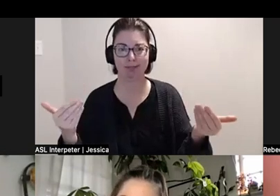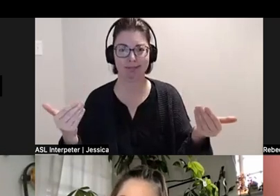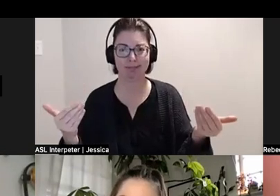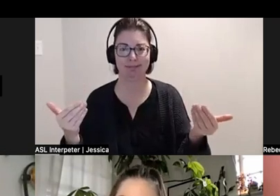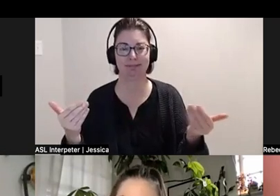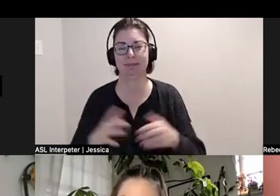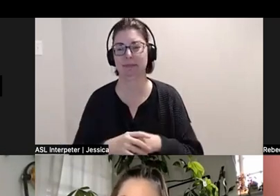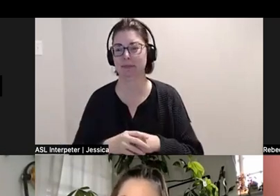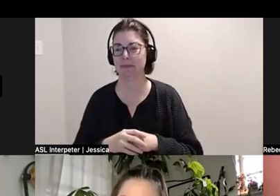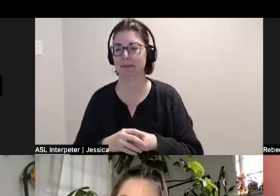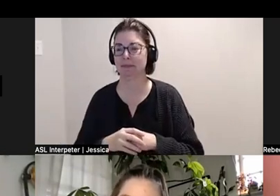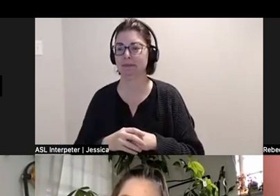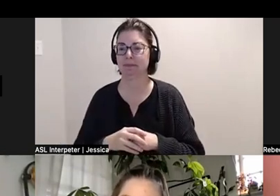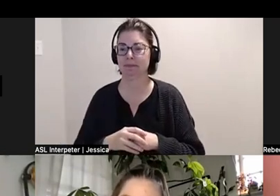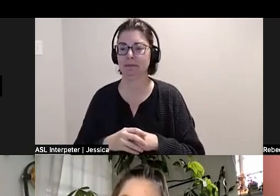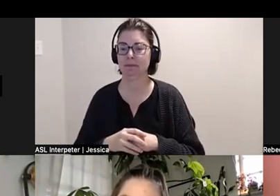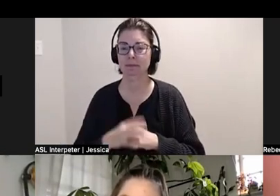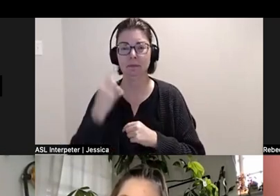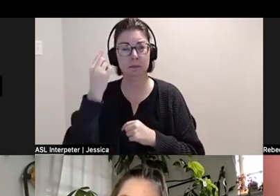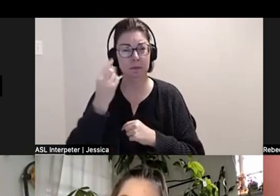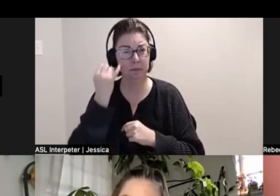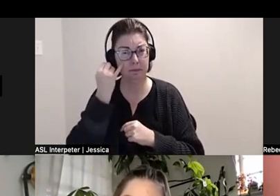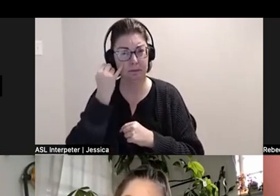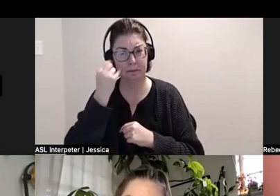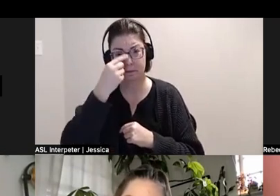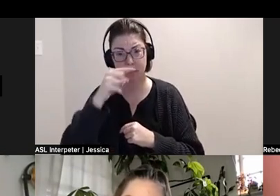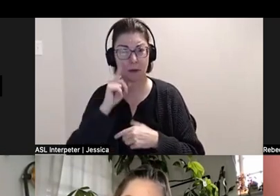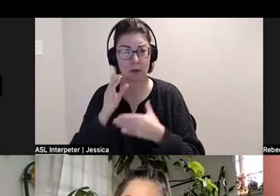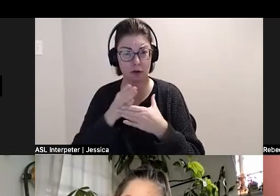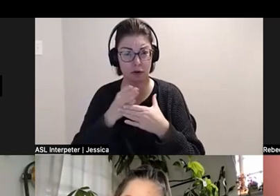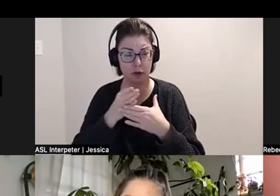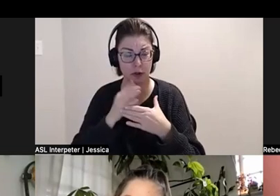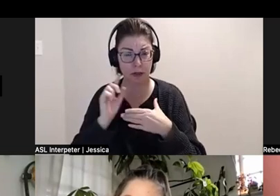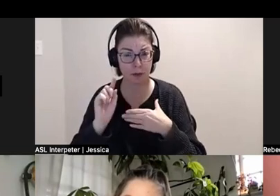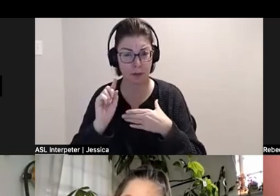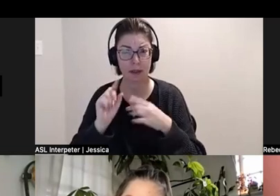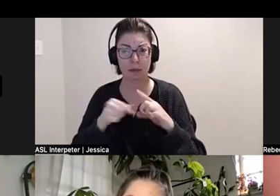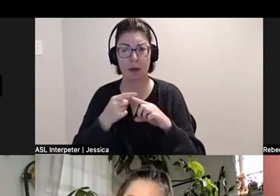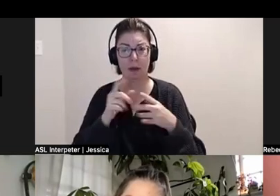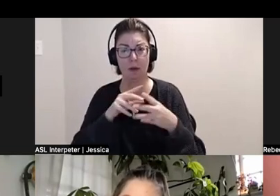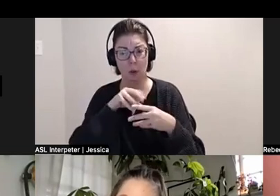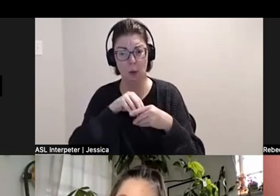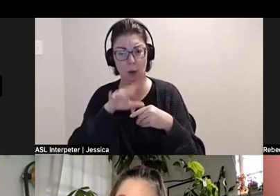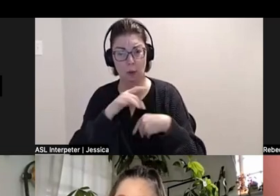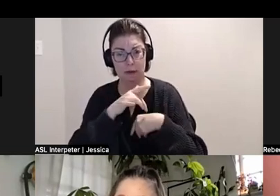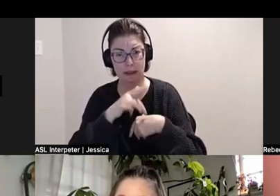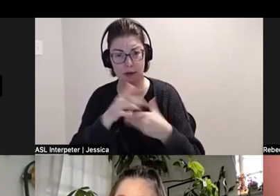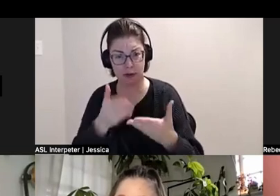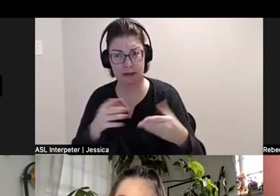And I'm wondering if you could just, share a bit about the incorporation of those touch objects in your practice